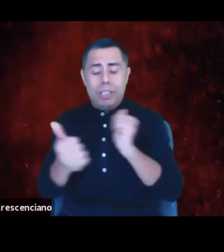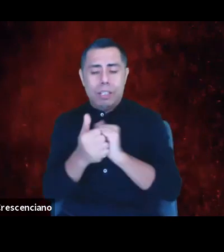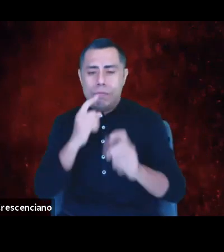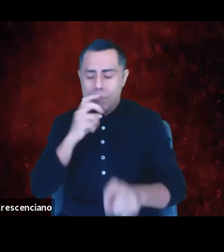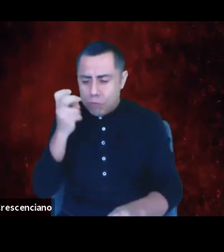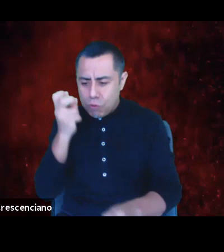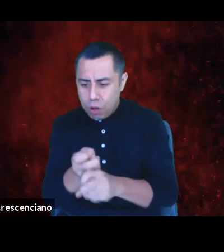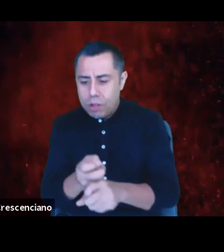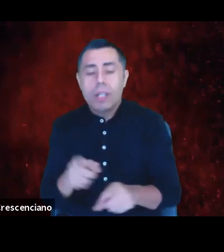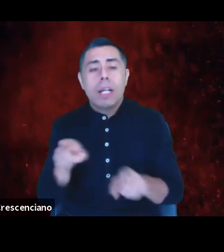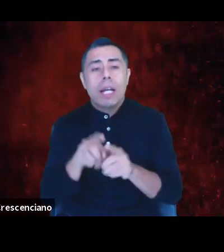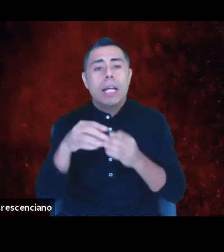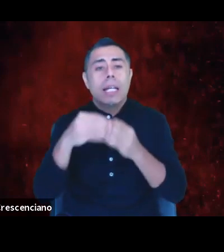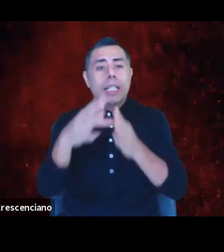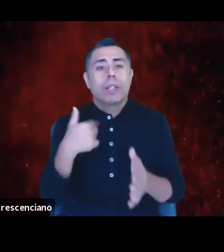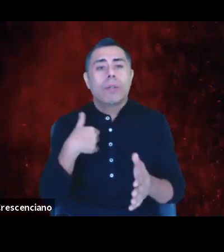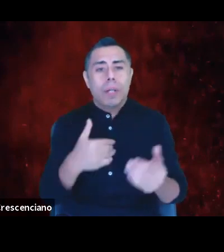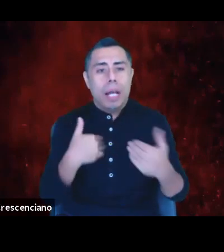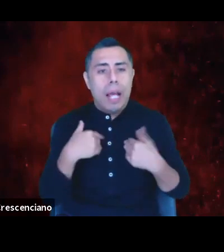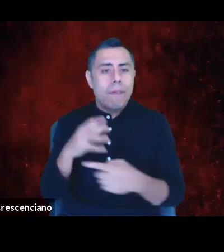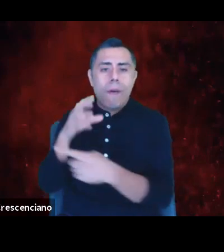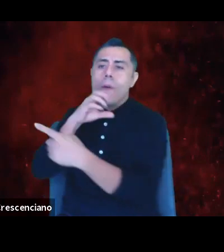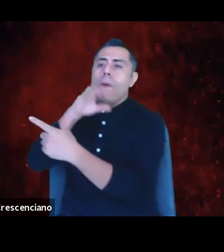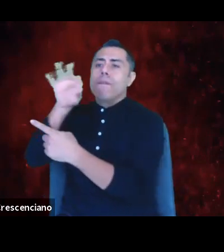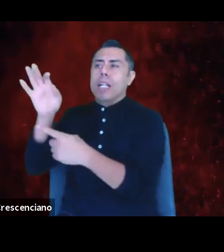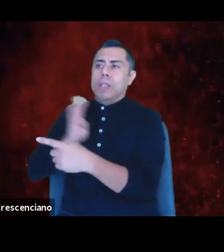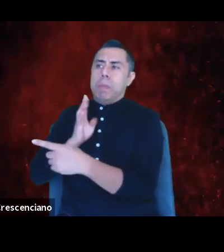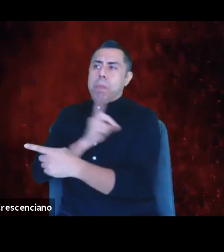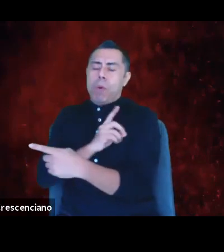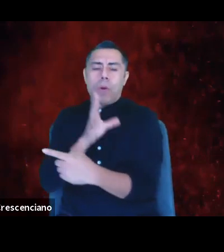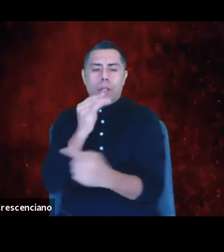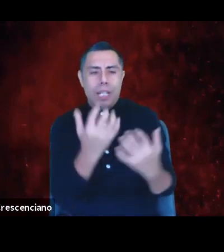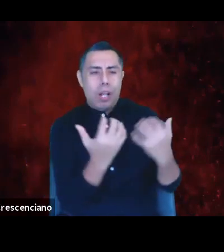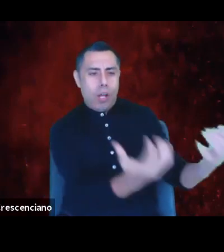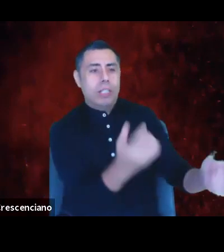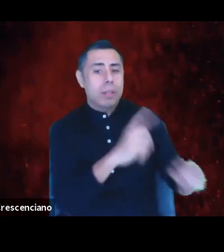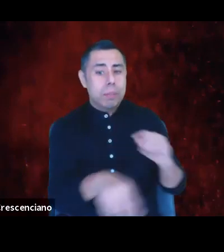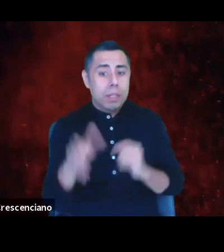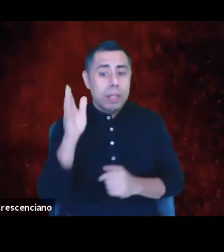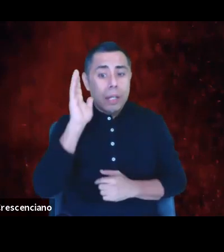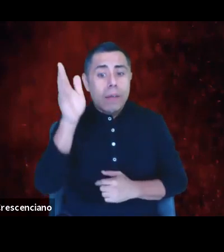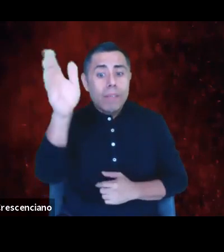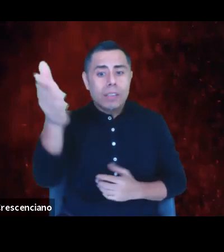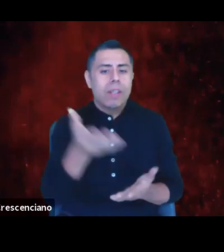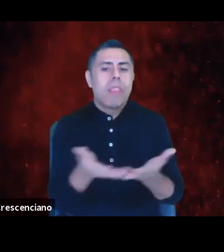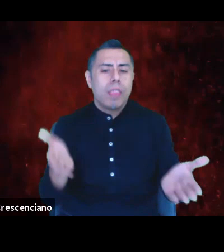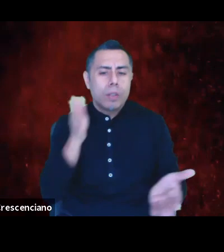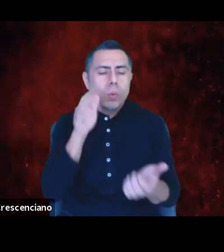and aging audiences, but eventually change will happen. Well, if not now, then when?